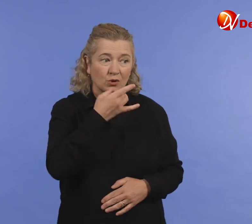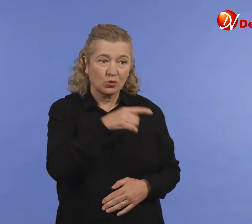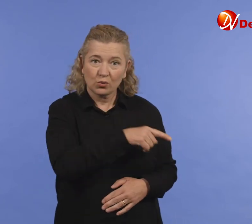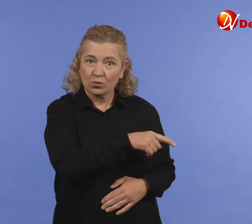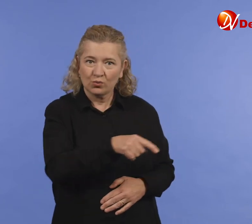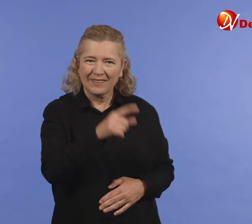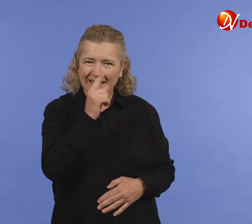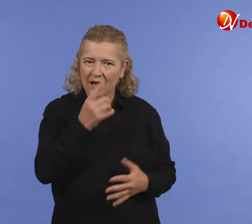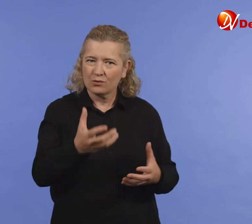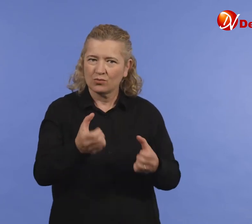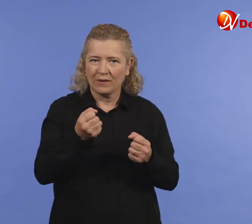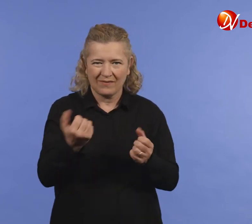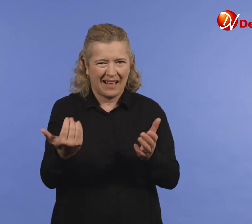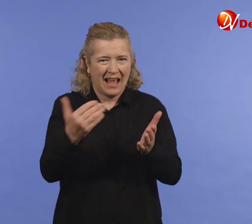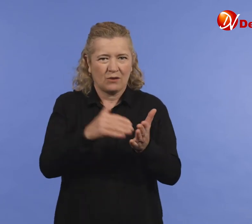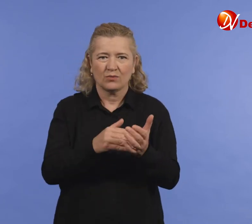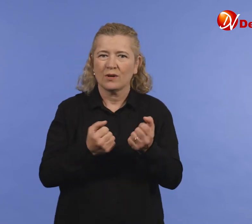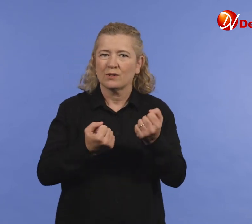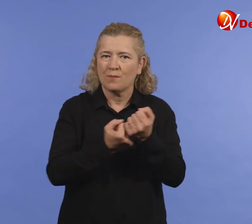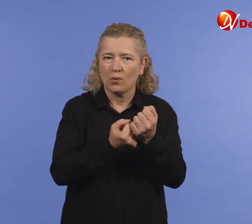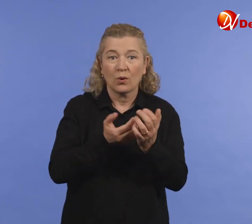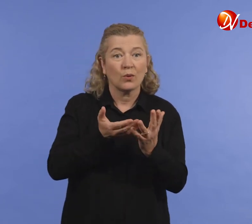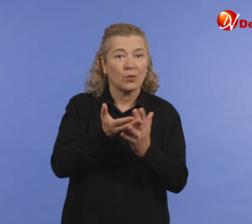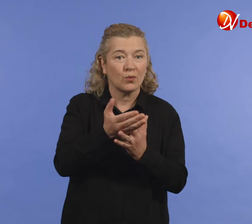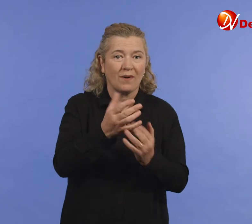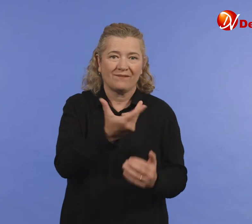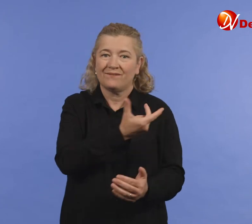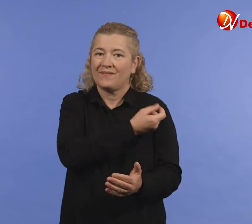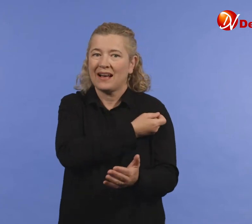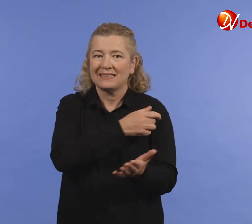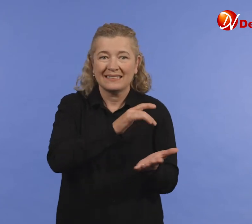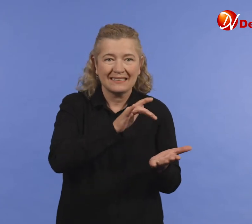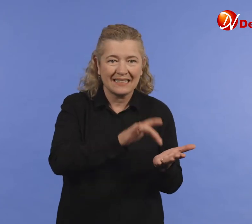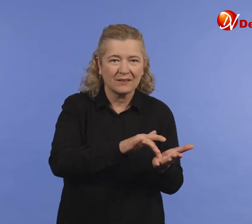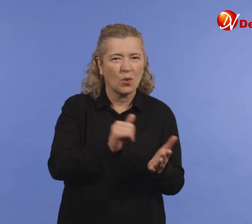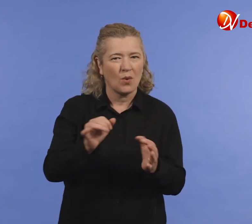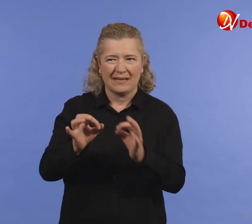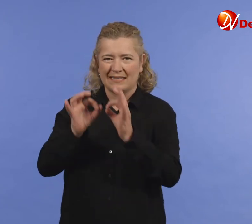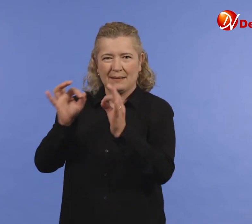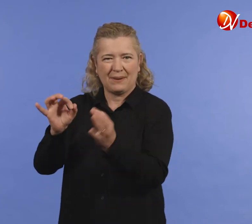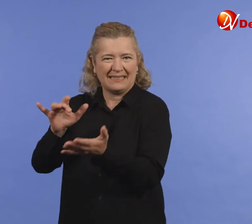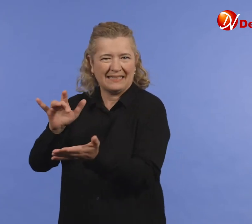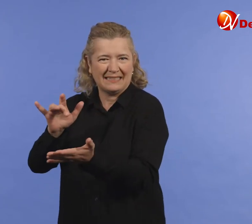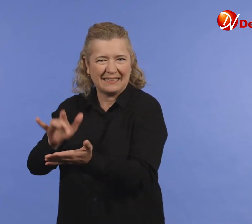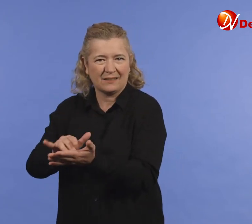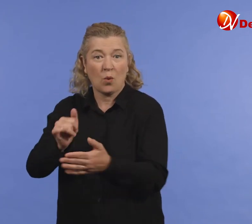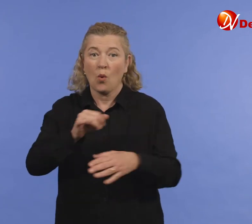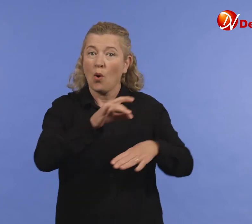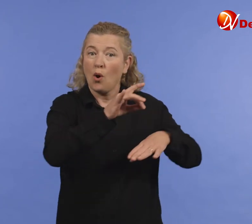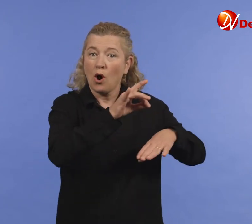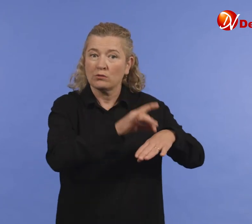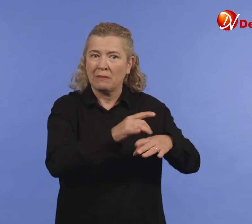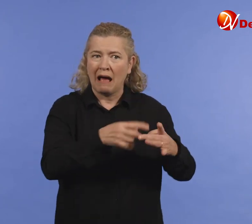Children can receive extra support through vaccination centres, specialised centres and hospitals